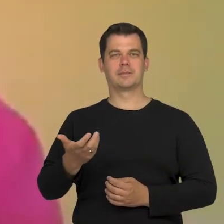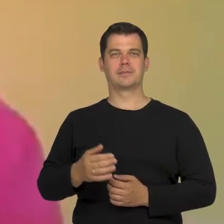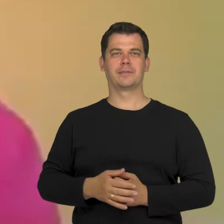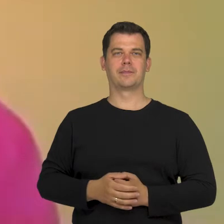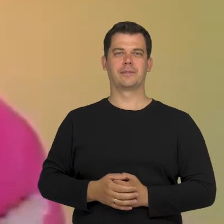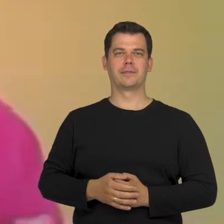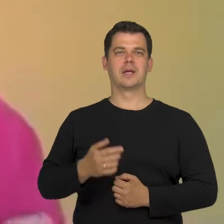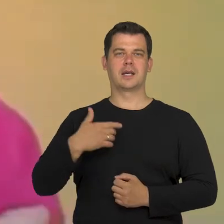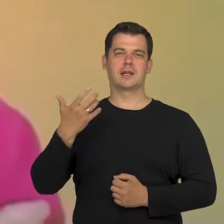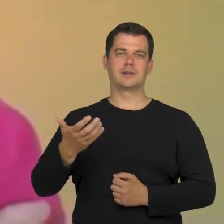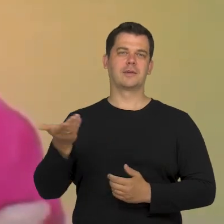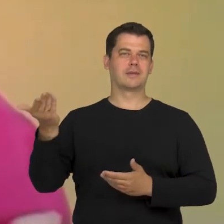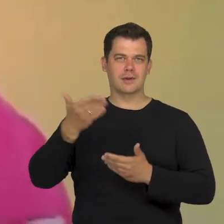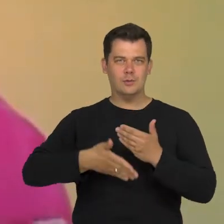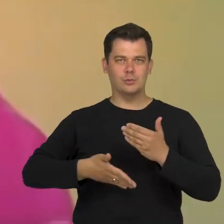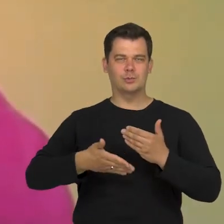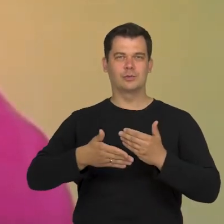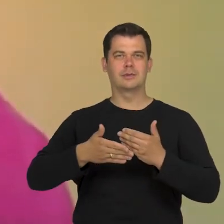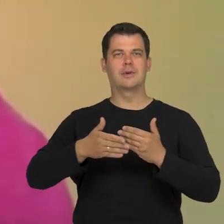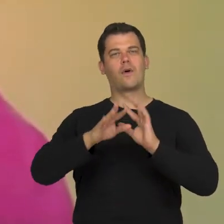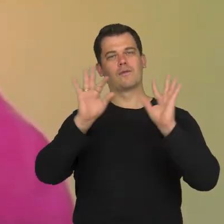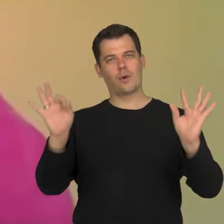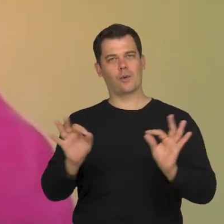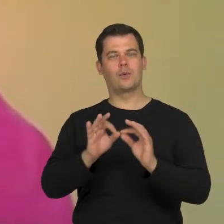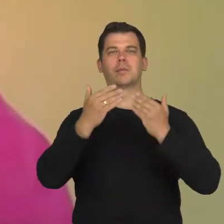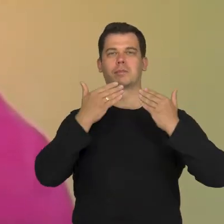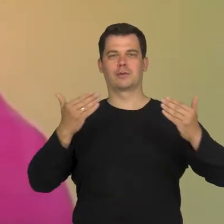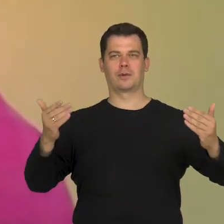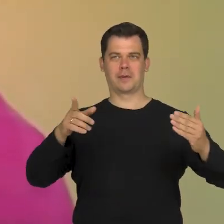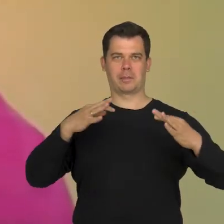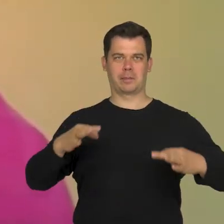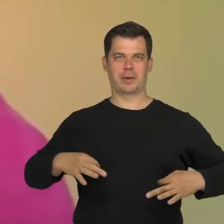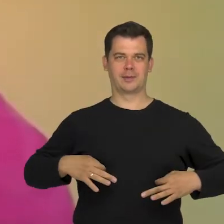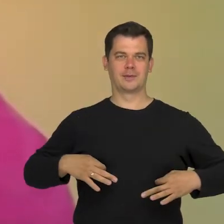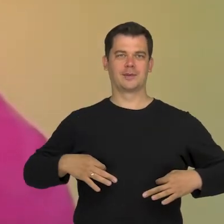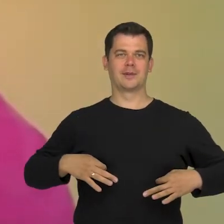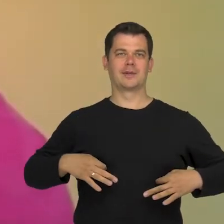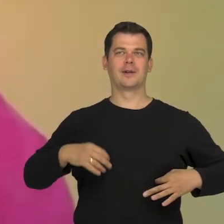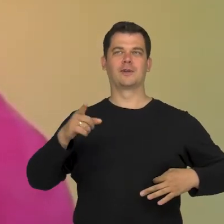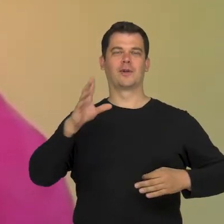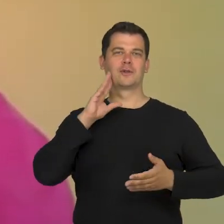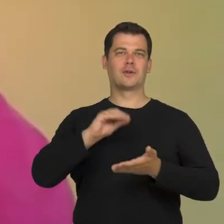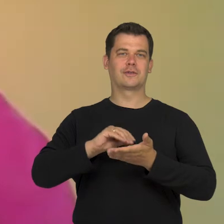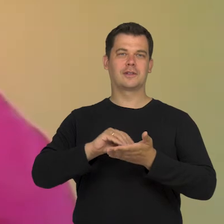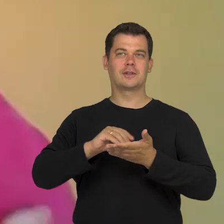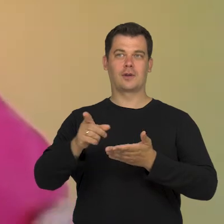I would like to thank you for sharing the stories about your experience.